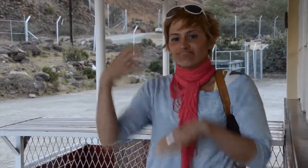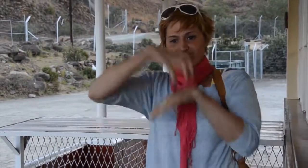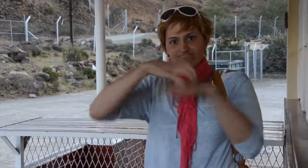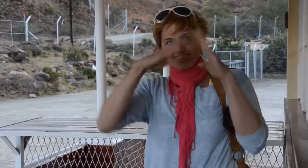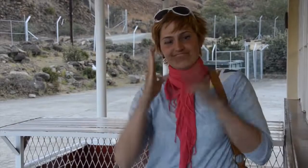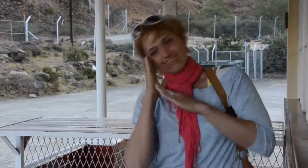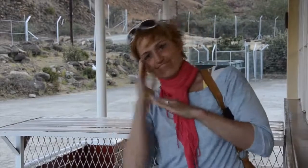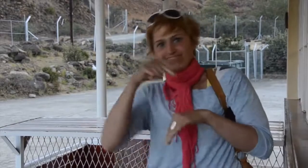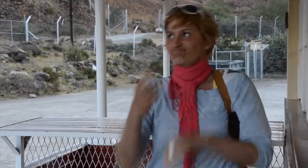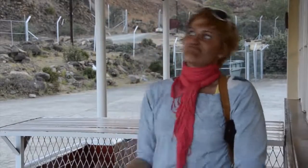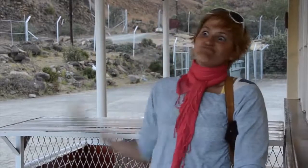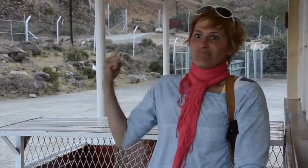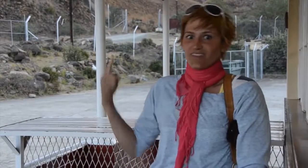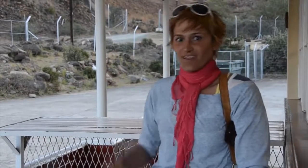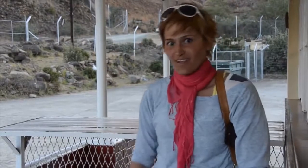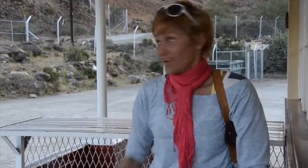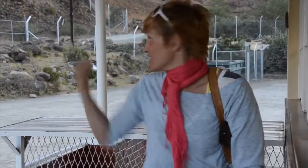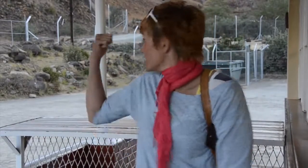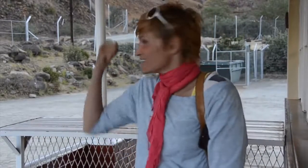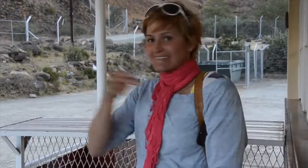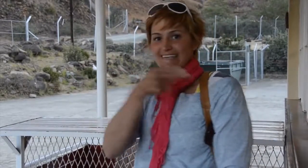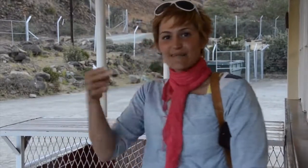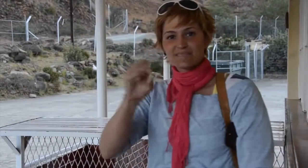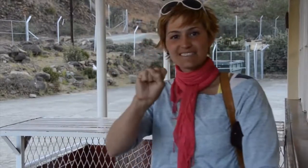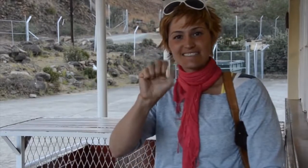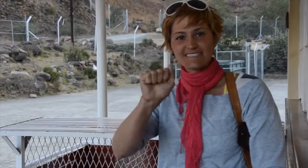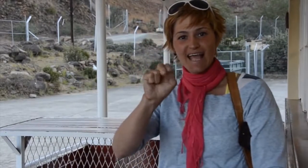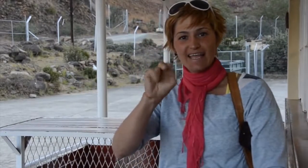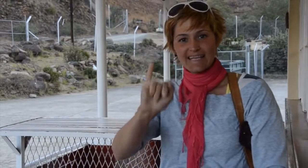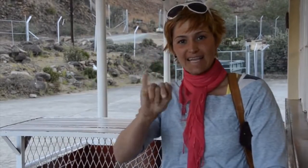Now there is more driving to do up the mountain to the lodge.